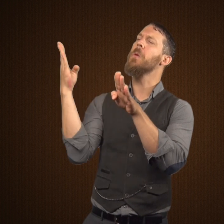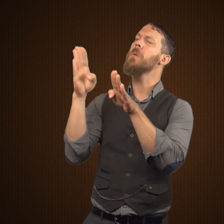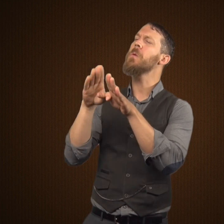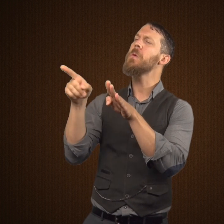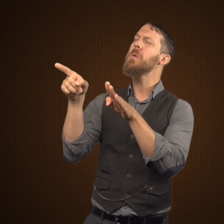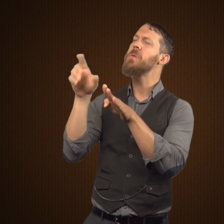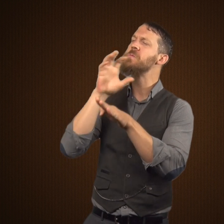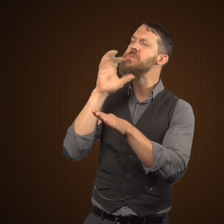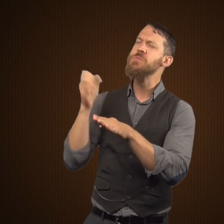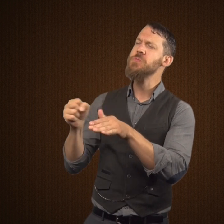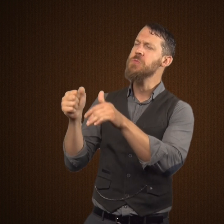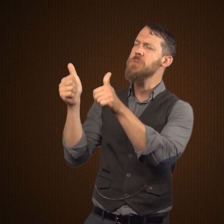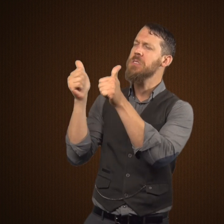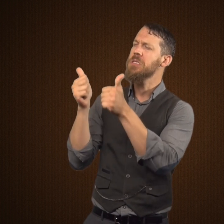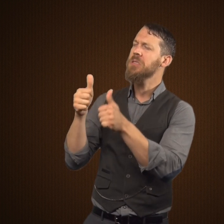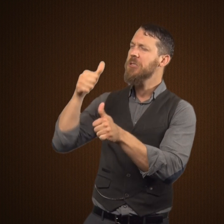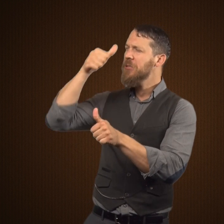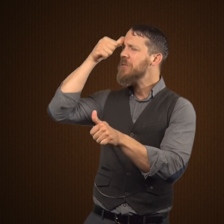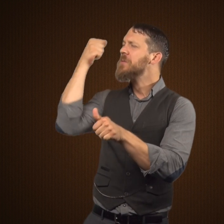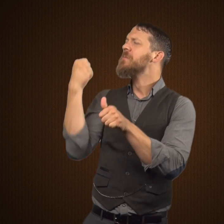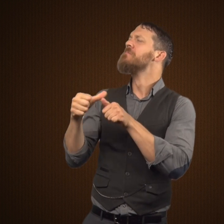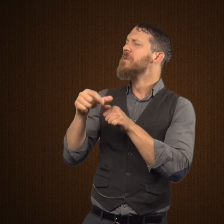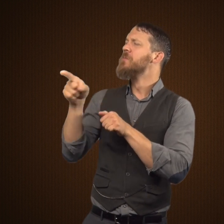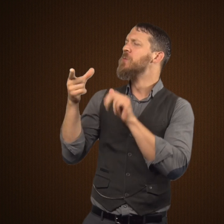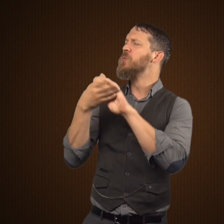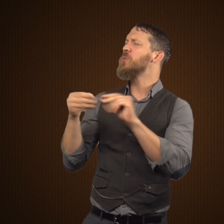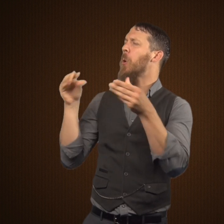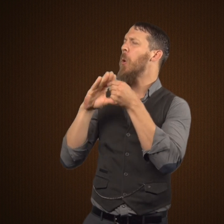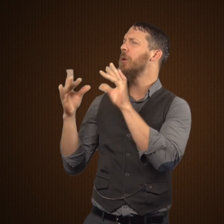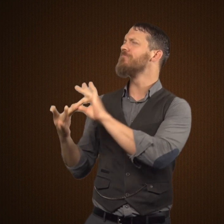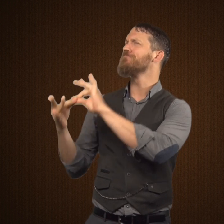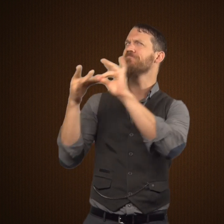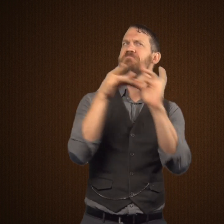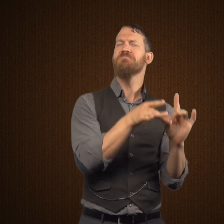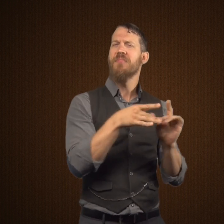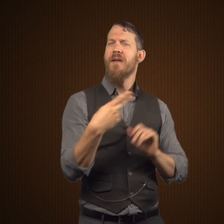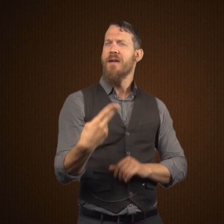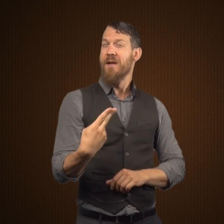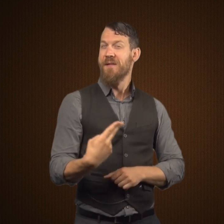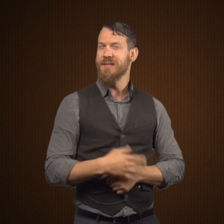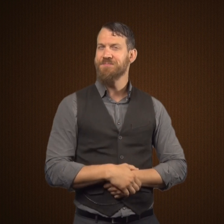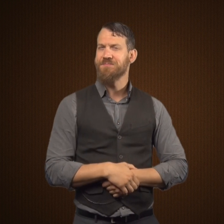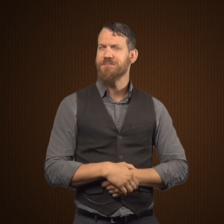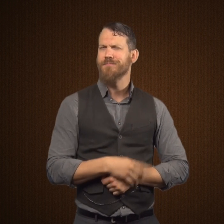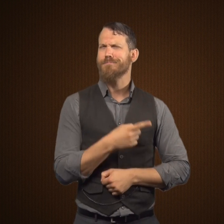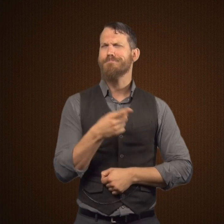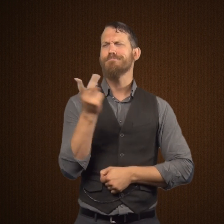And they come upon that door, that dilapidated door, and they remember the story of Mr. Hyde.